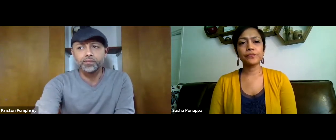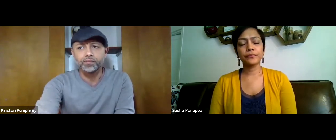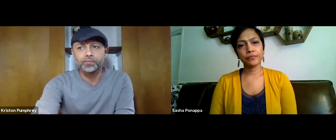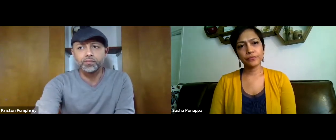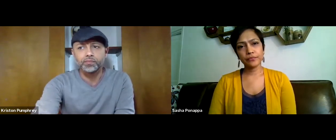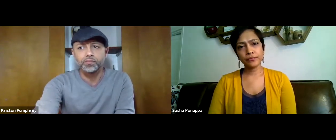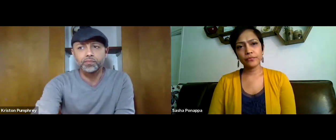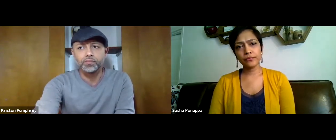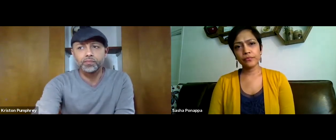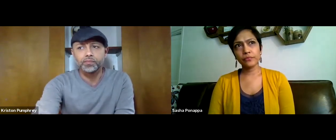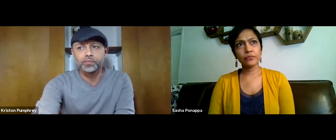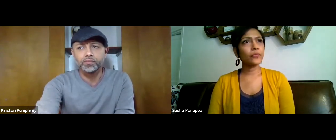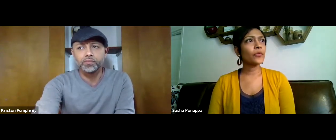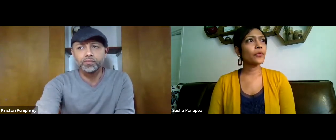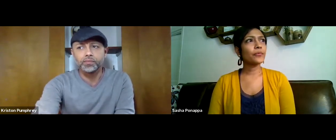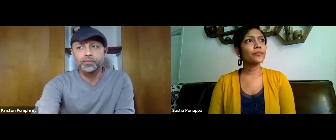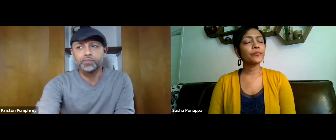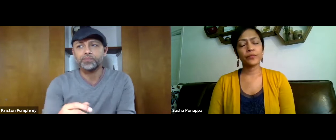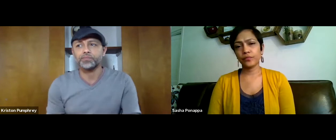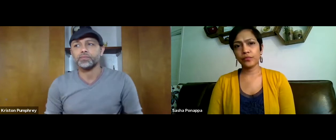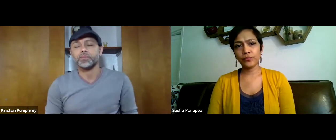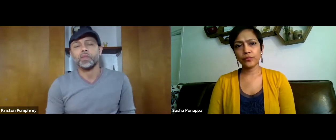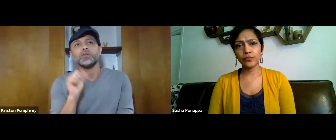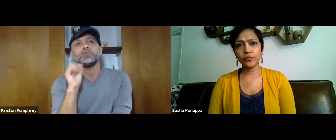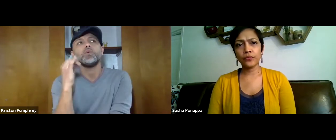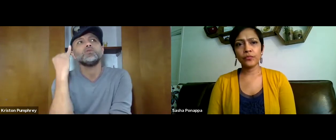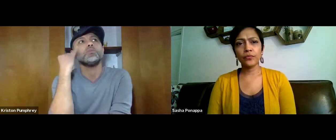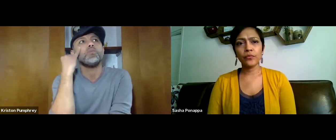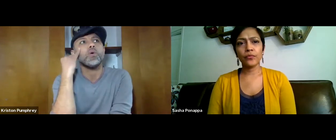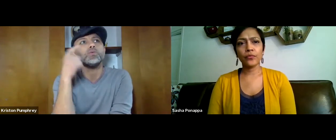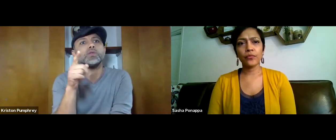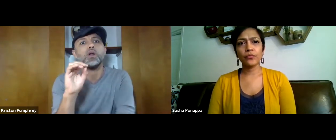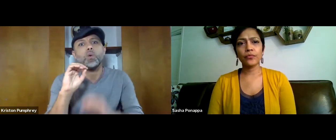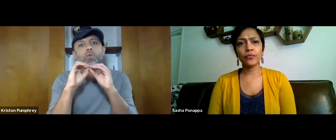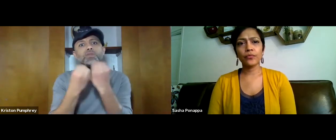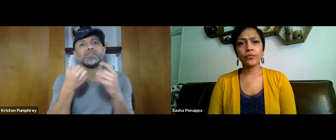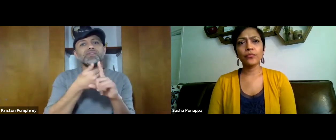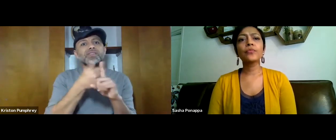to participate in this.